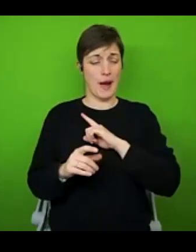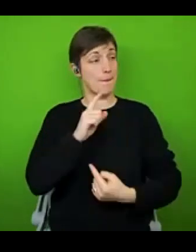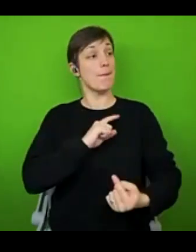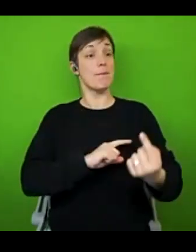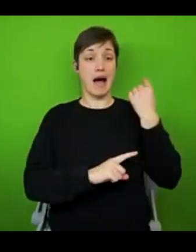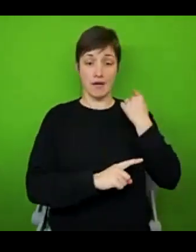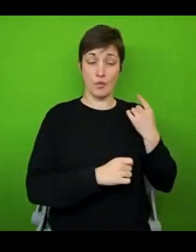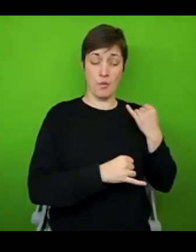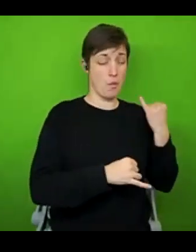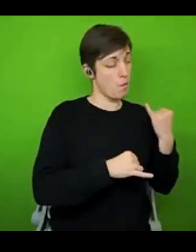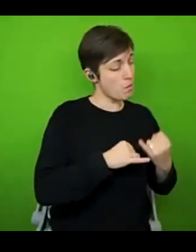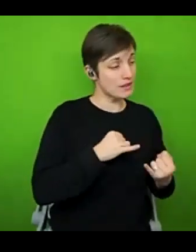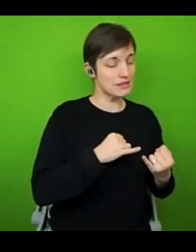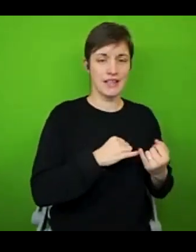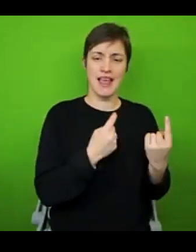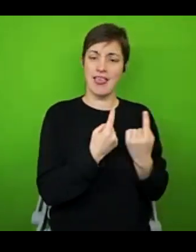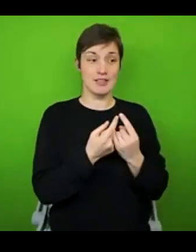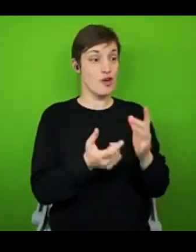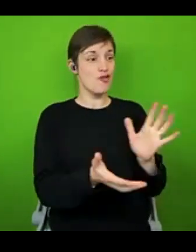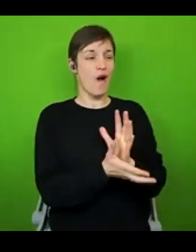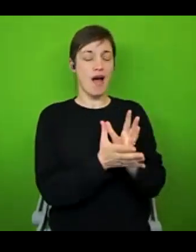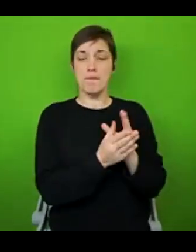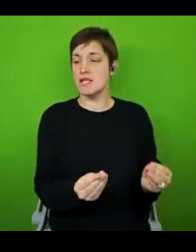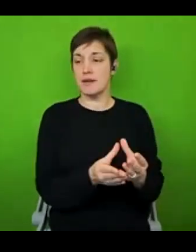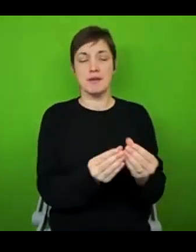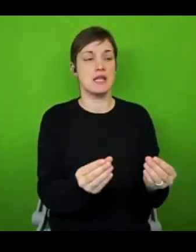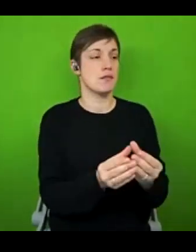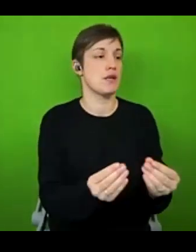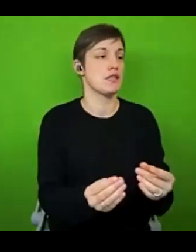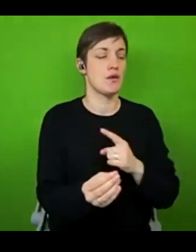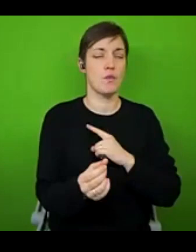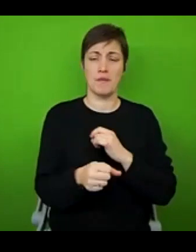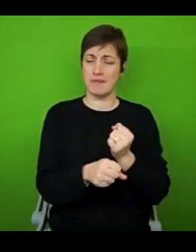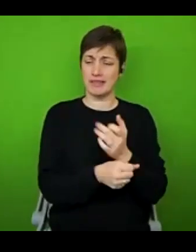that used to bring me joy, because I had to make sure that my symptoms weren't going to be unbearable the next day.